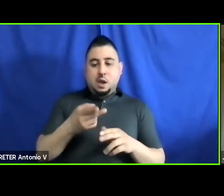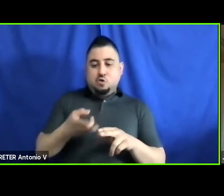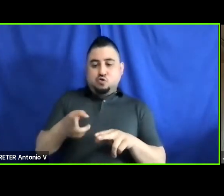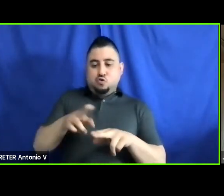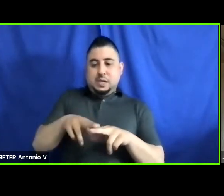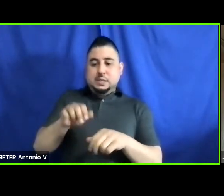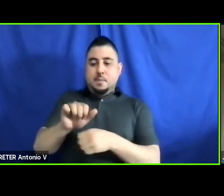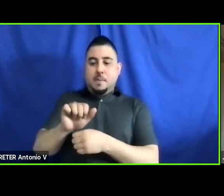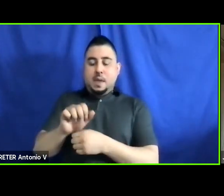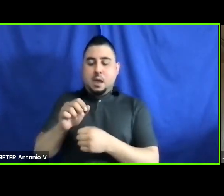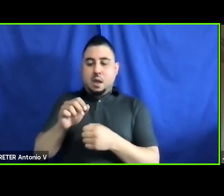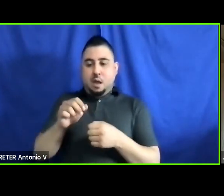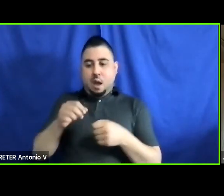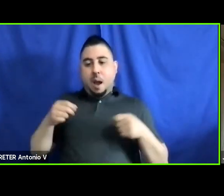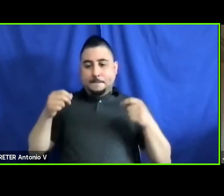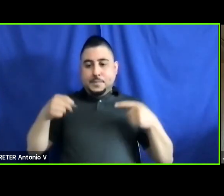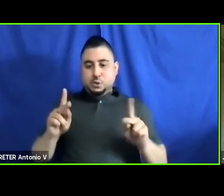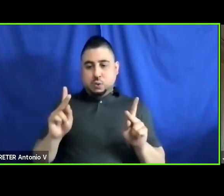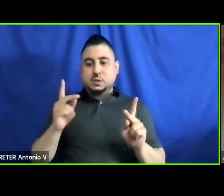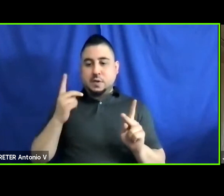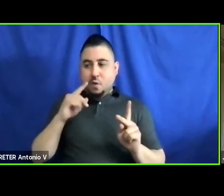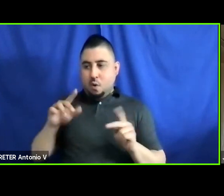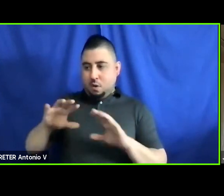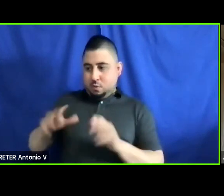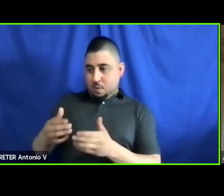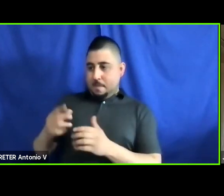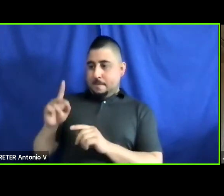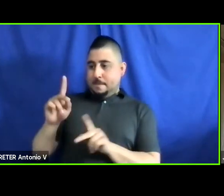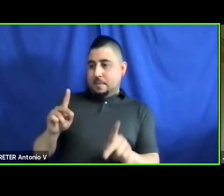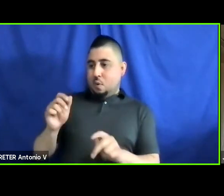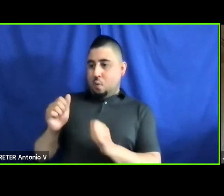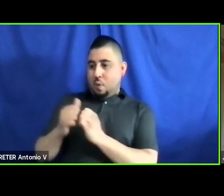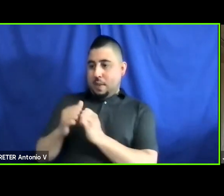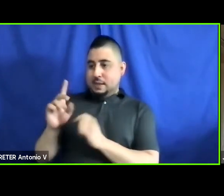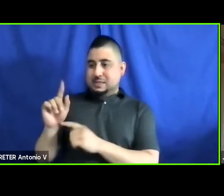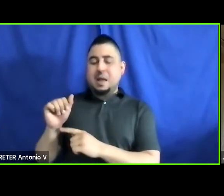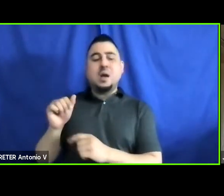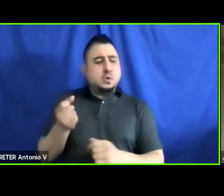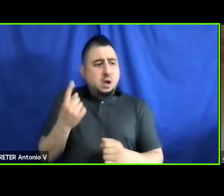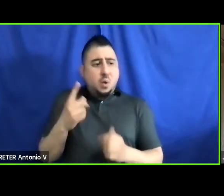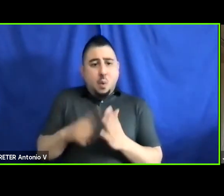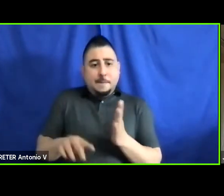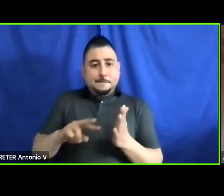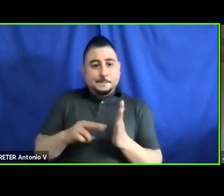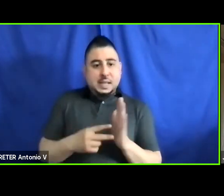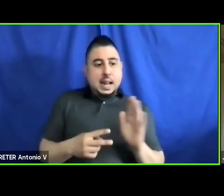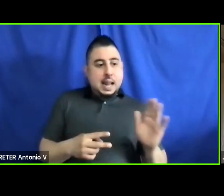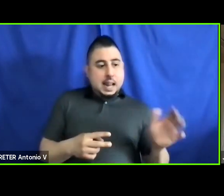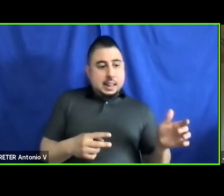for people with disabilities. We have always understood the link between, transportation